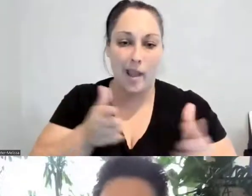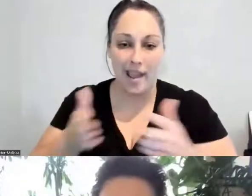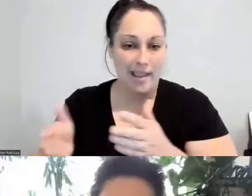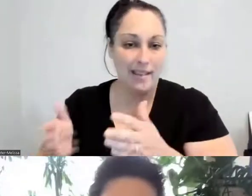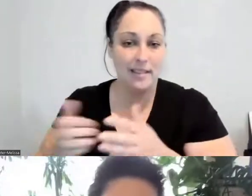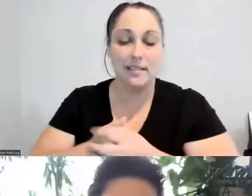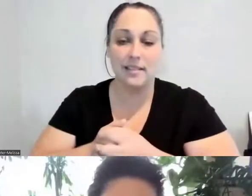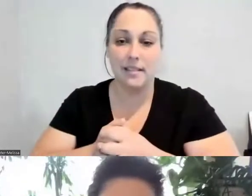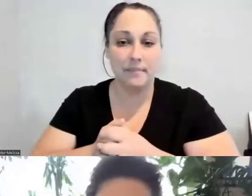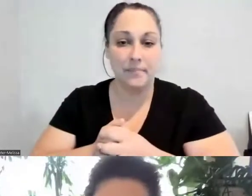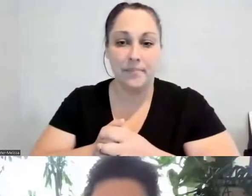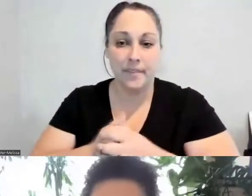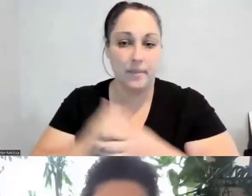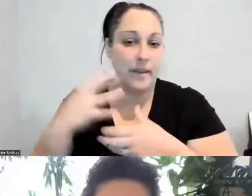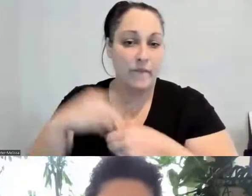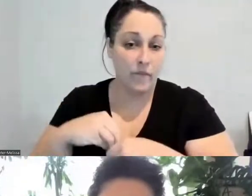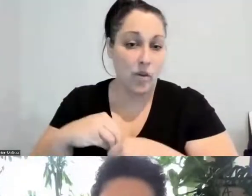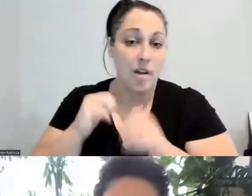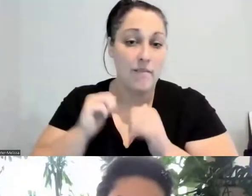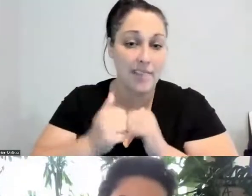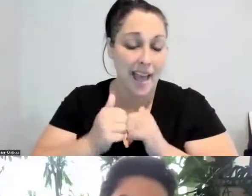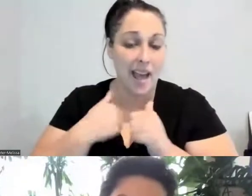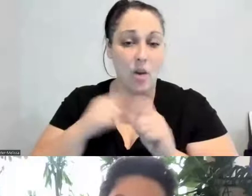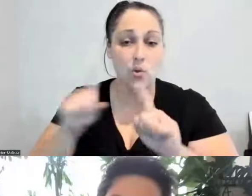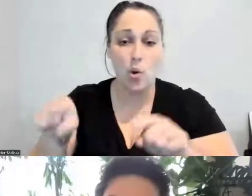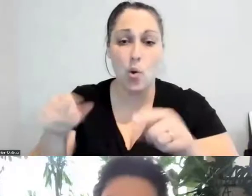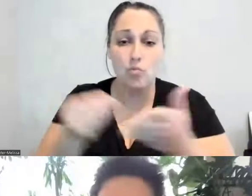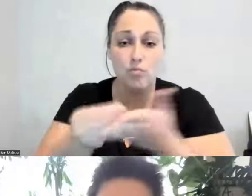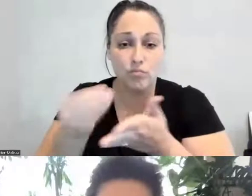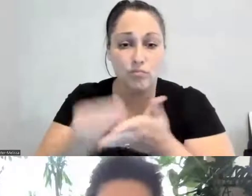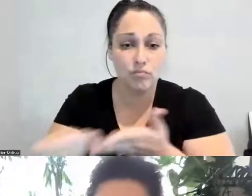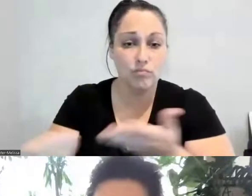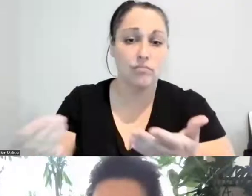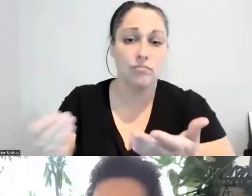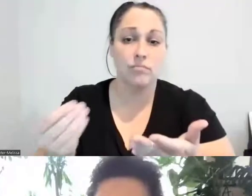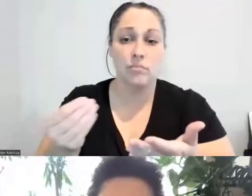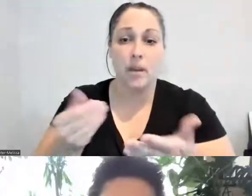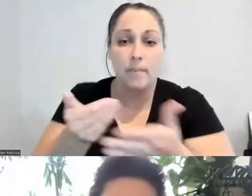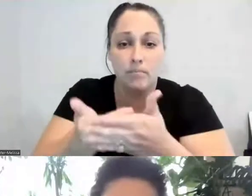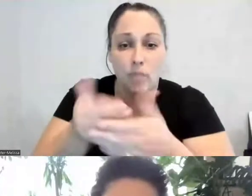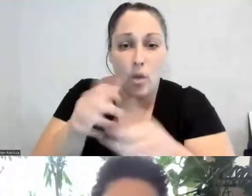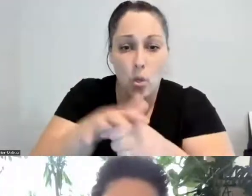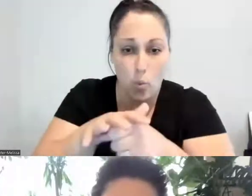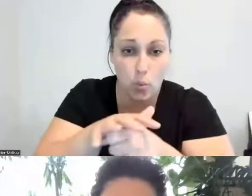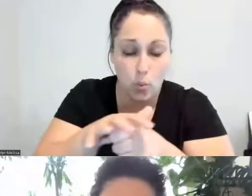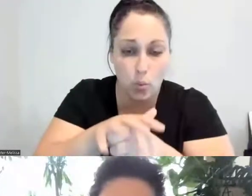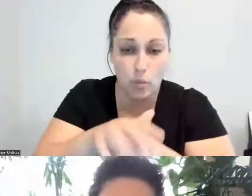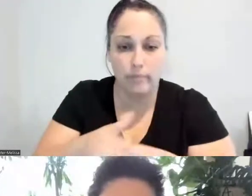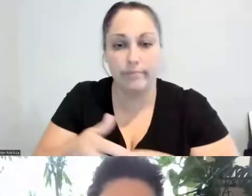You know, finding out, you know, who those growers are, those friends are, those acquaintances that you